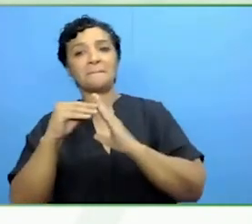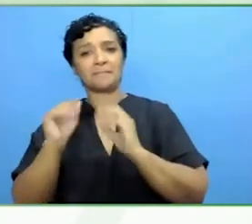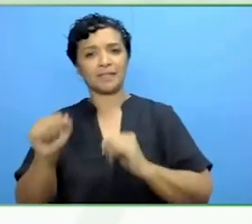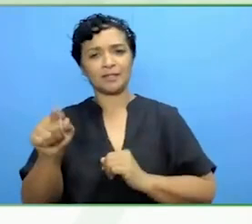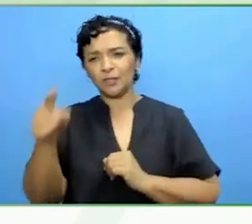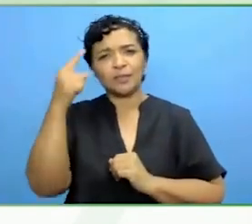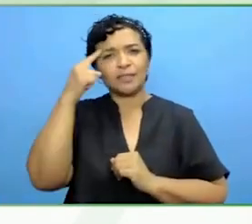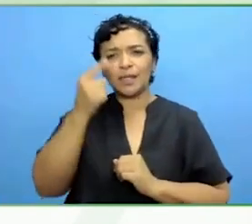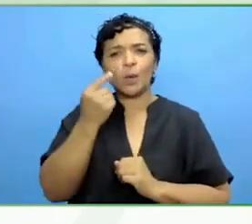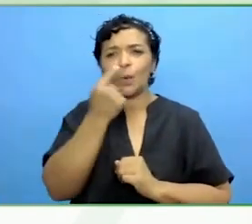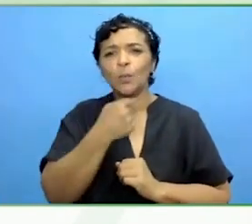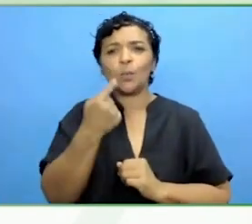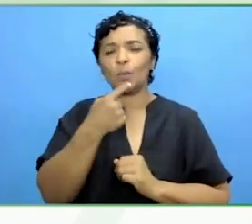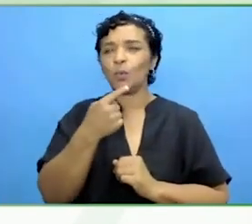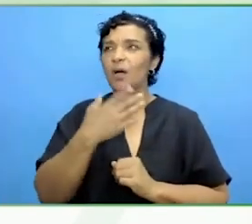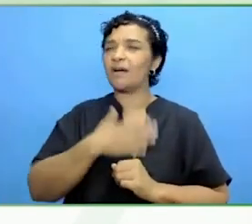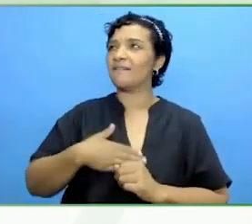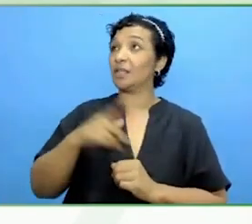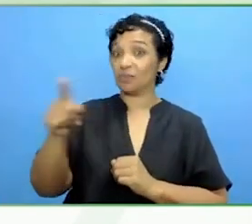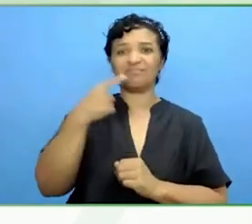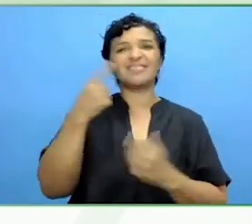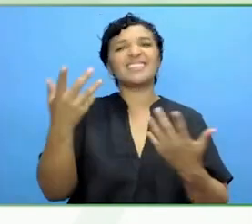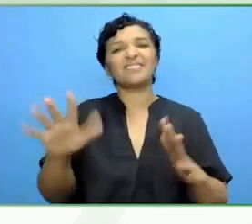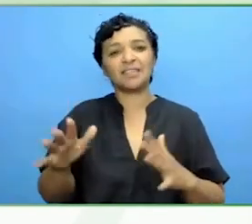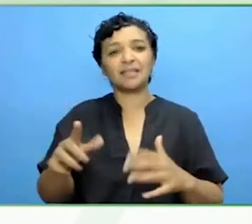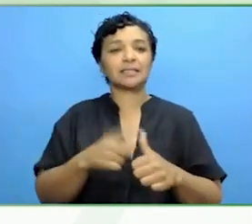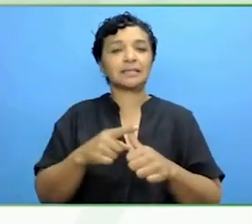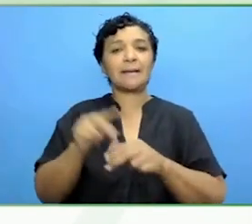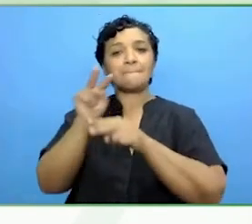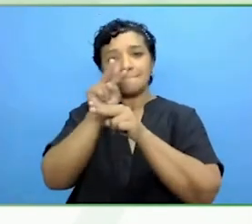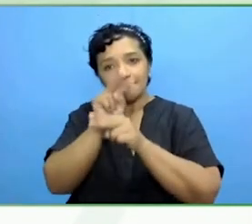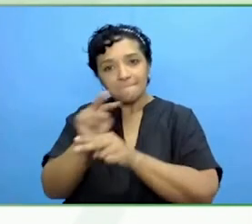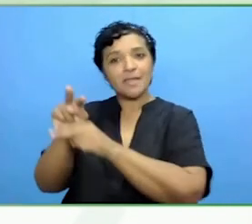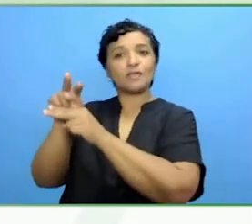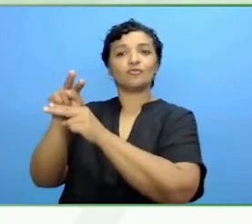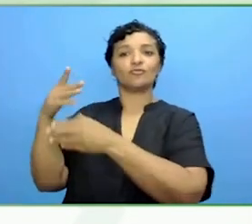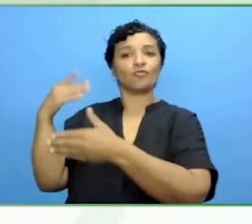You have mentioned mentors in your past, during your time.